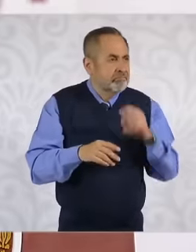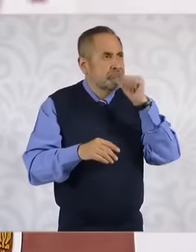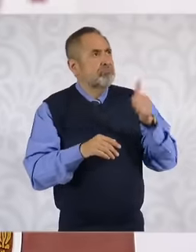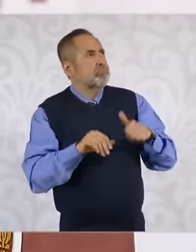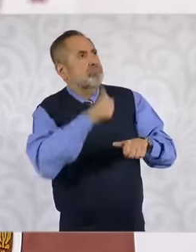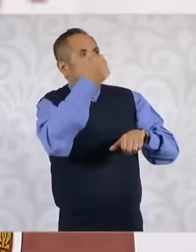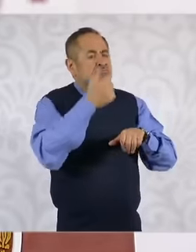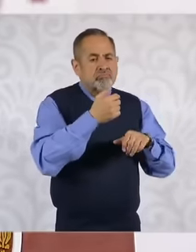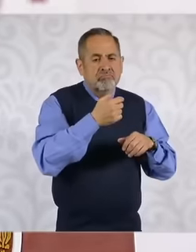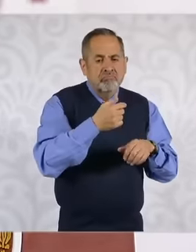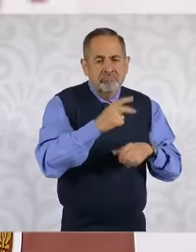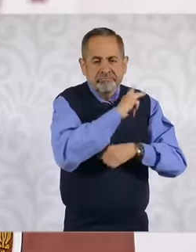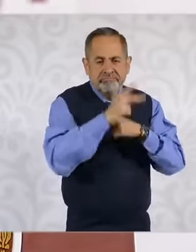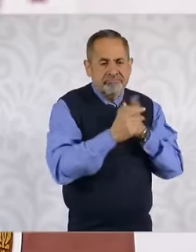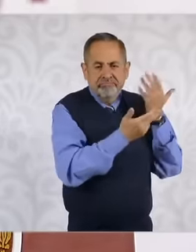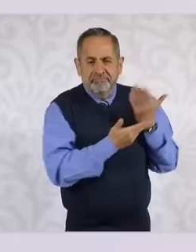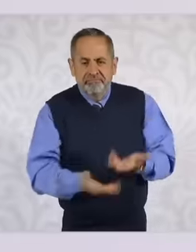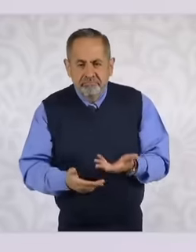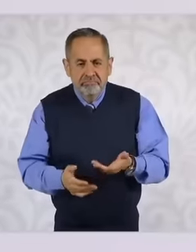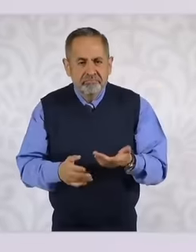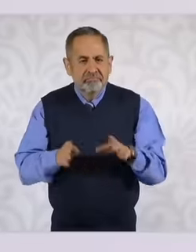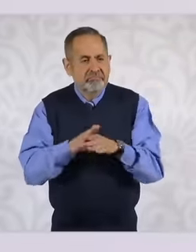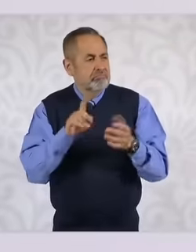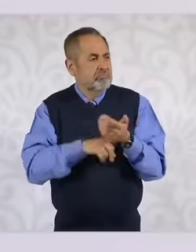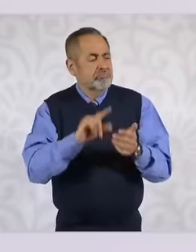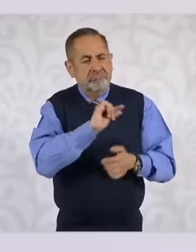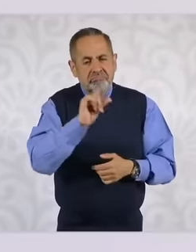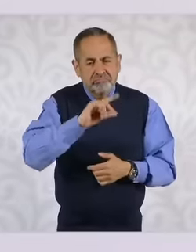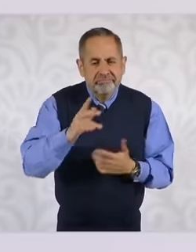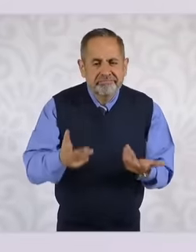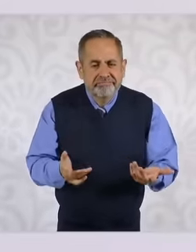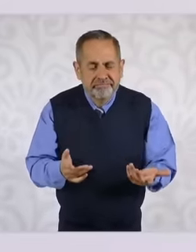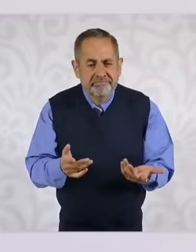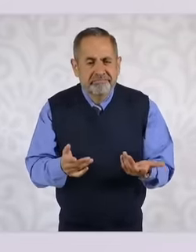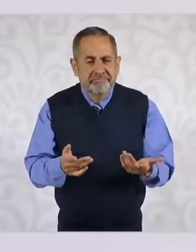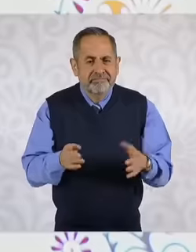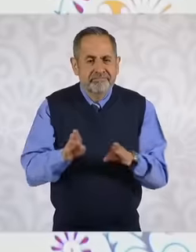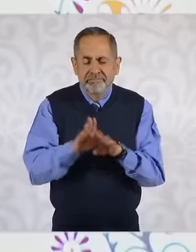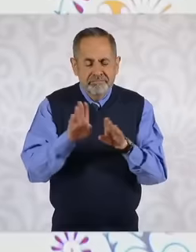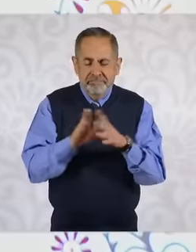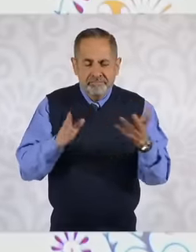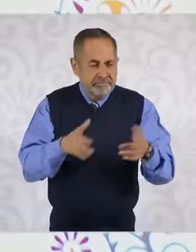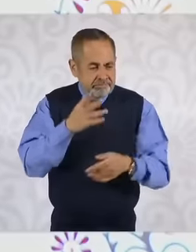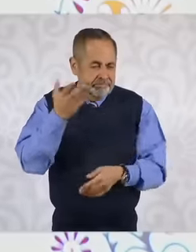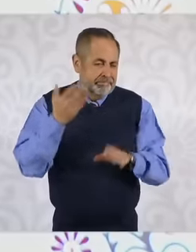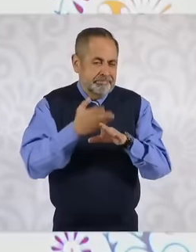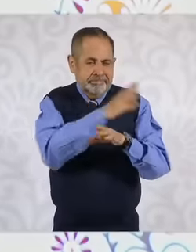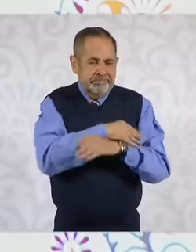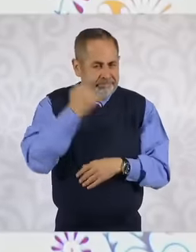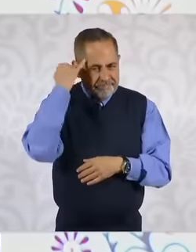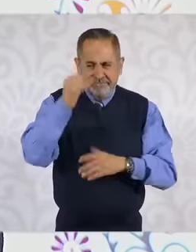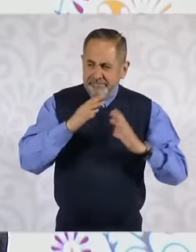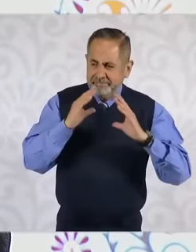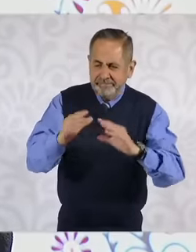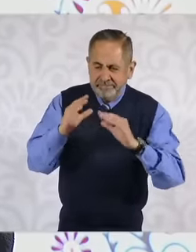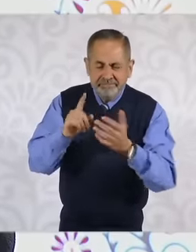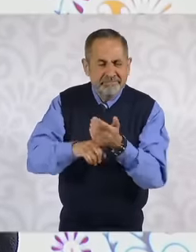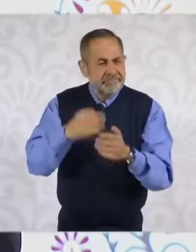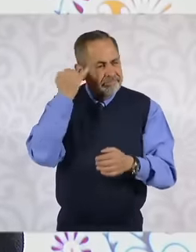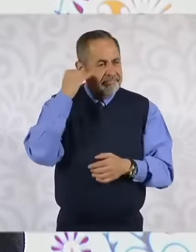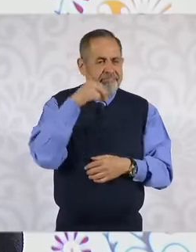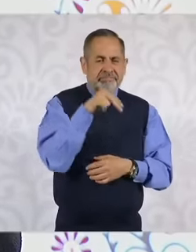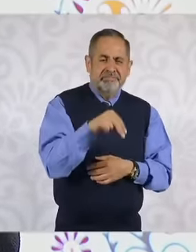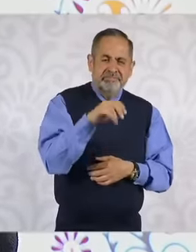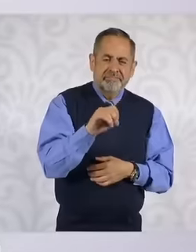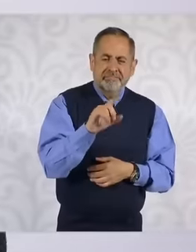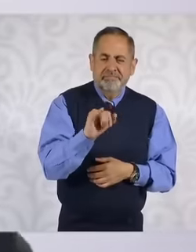was going to be doctors of excellence, which was that it was all the educational idea of neoliberalism of